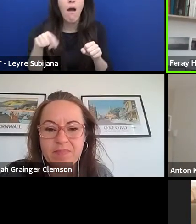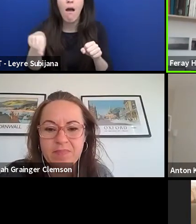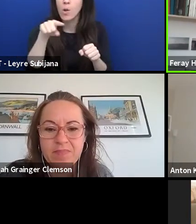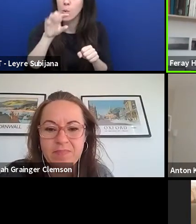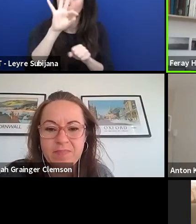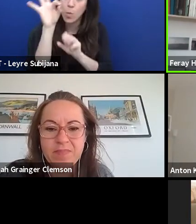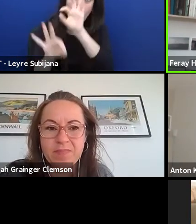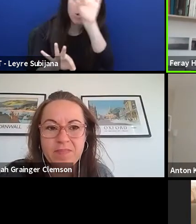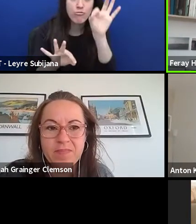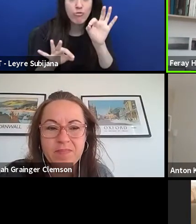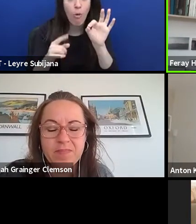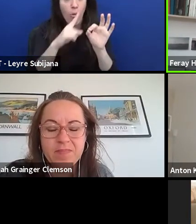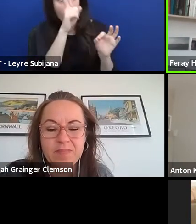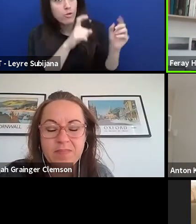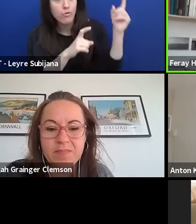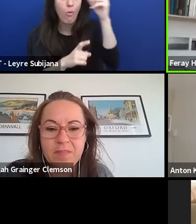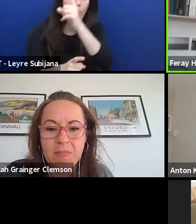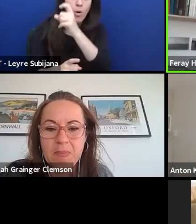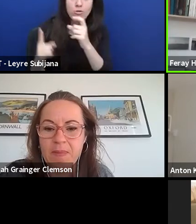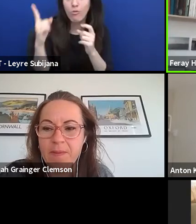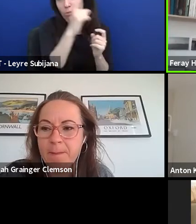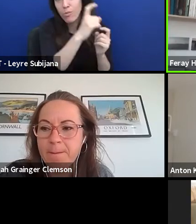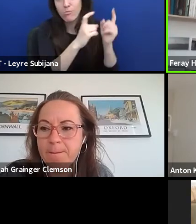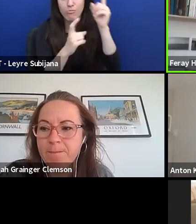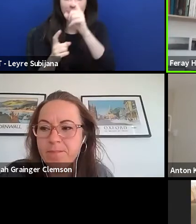or we have hopefully questions from our audience.